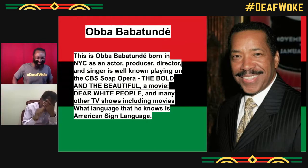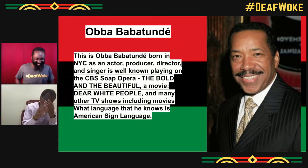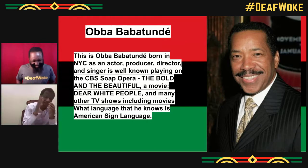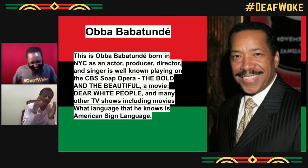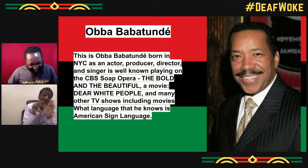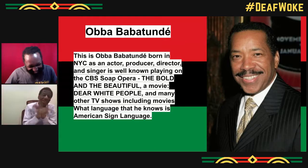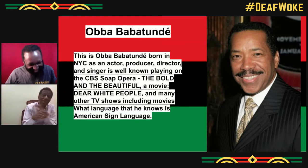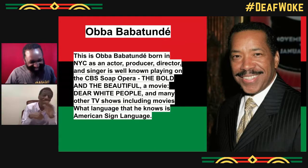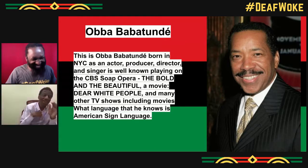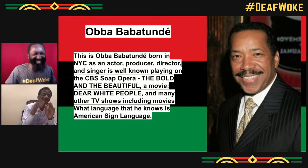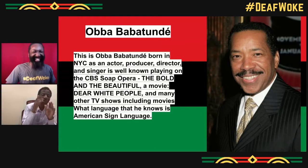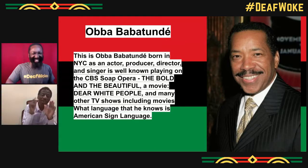It's killing me.